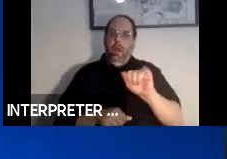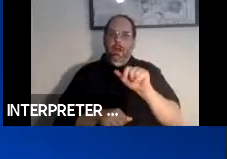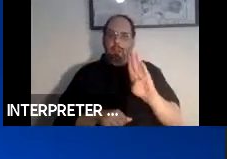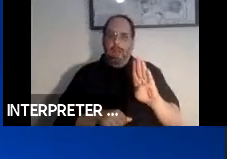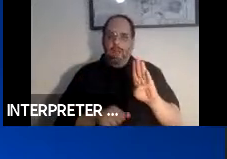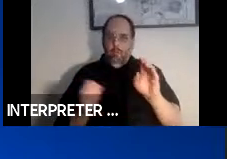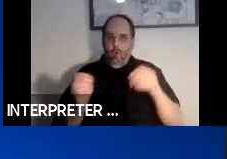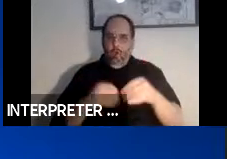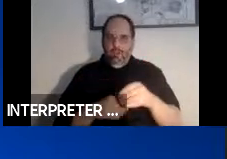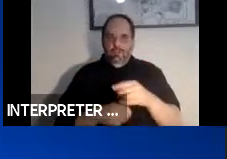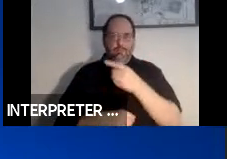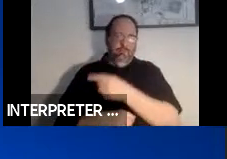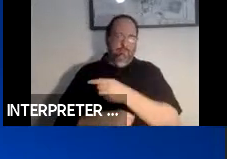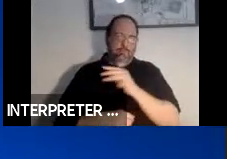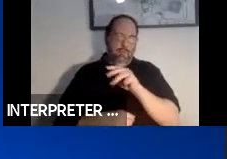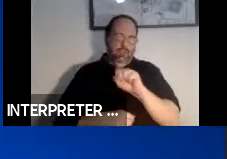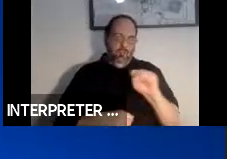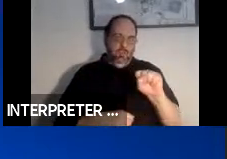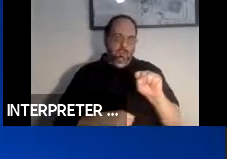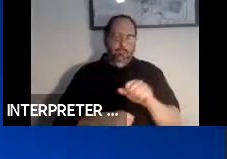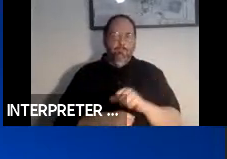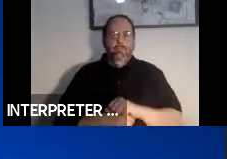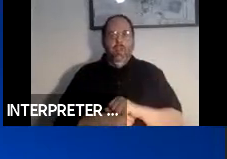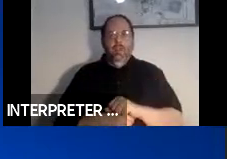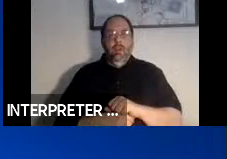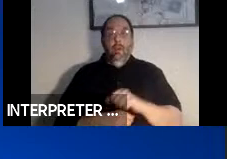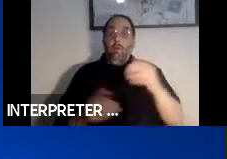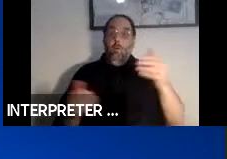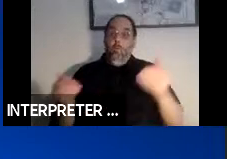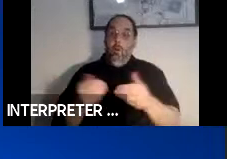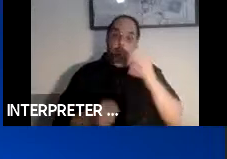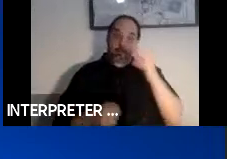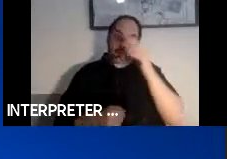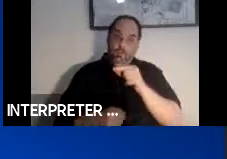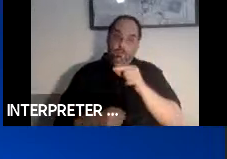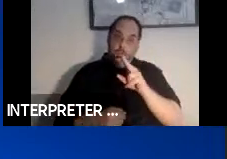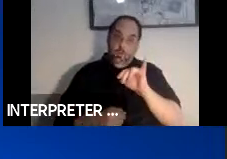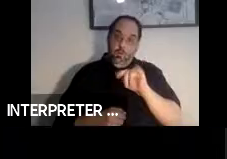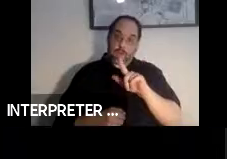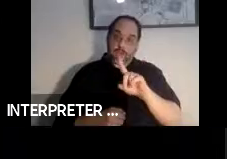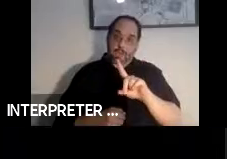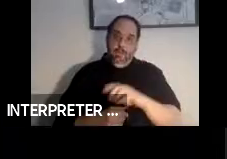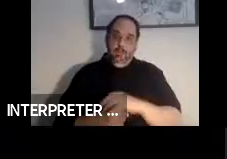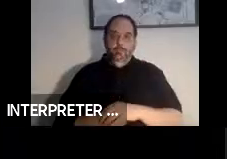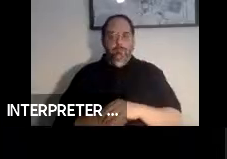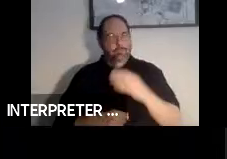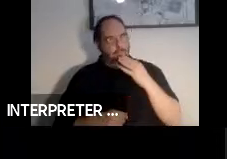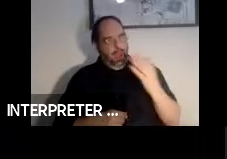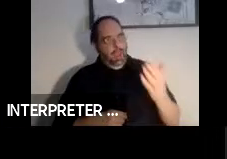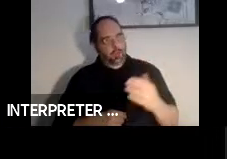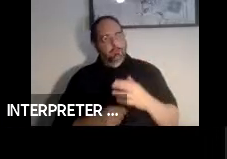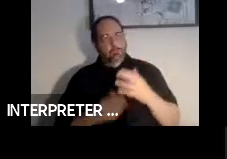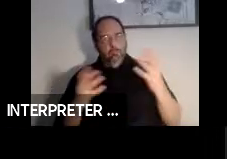Cambridge, Massachusetts. Welcome Mr. Guild. >> Ted Guild: Thank you. Quick correction.